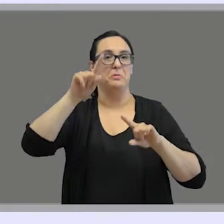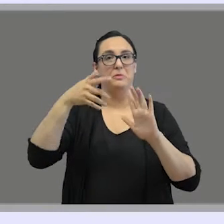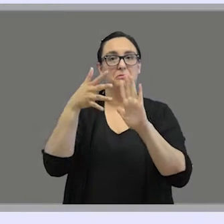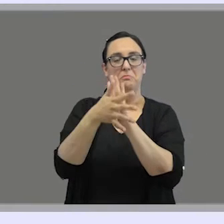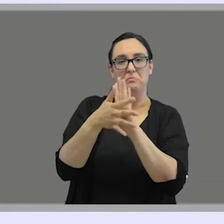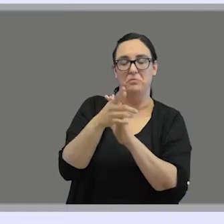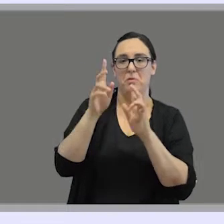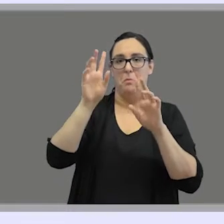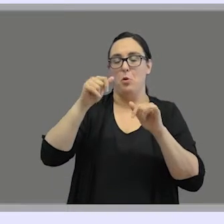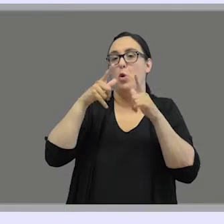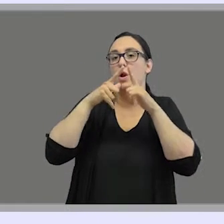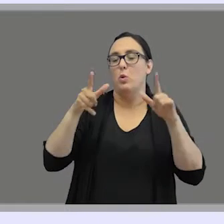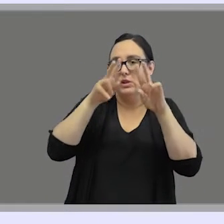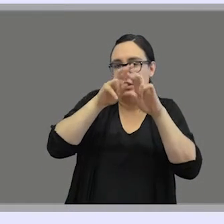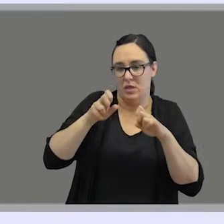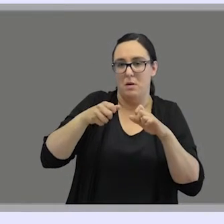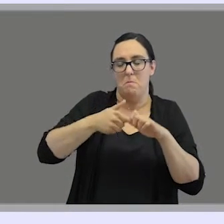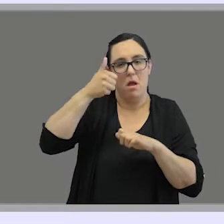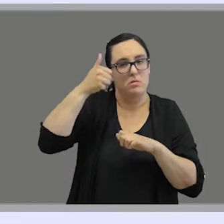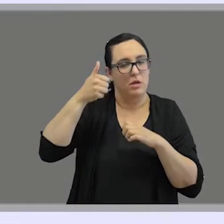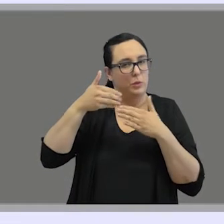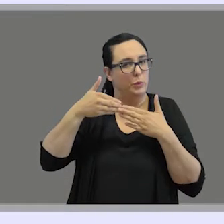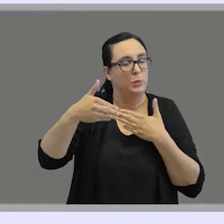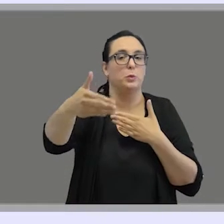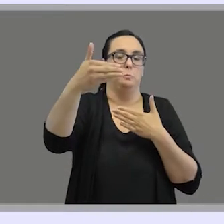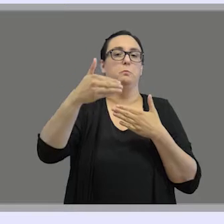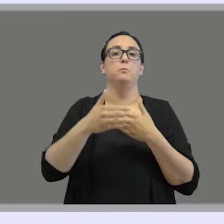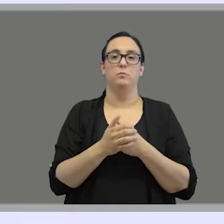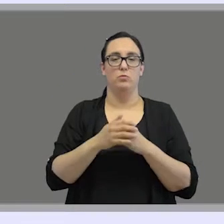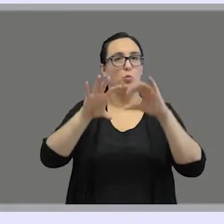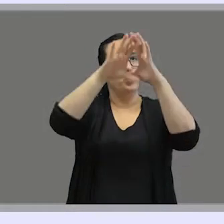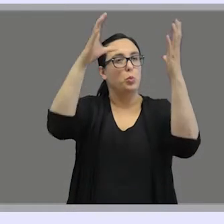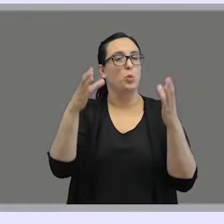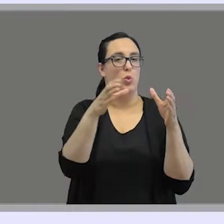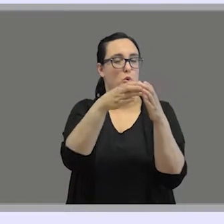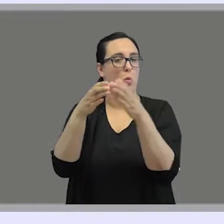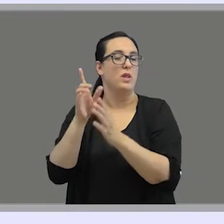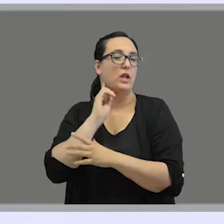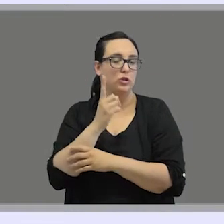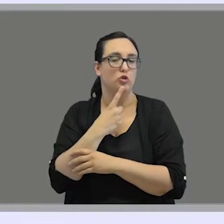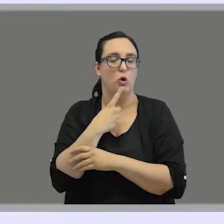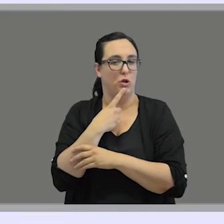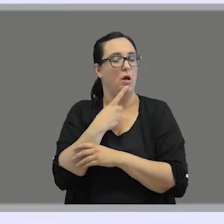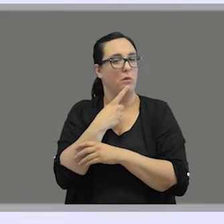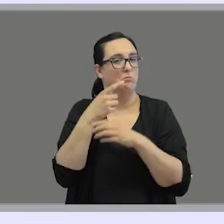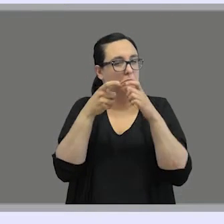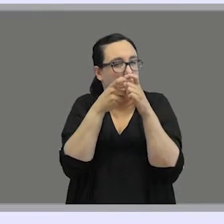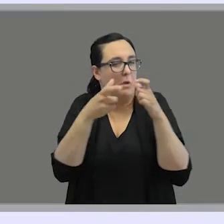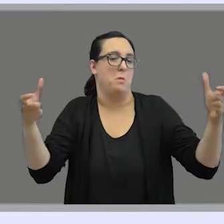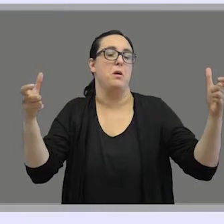as linguistic research on deaf communities around the world is continued and developed.